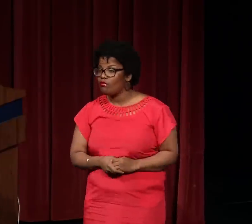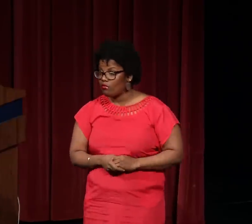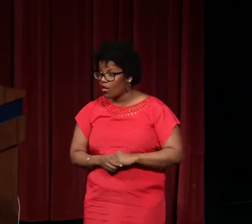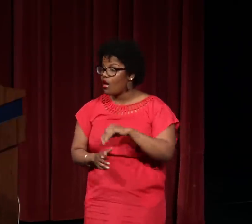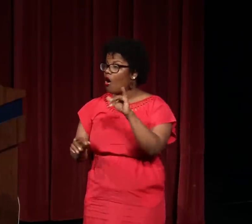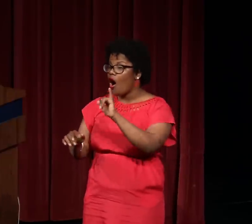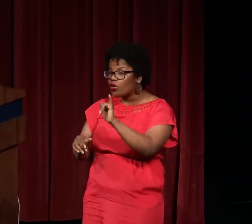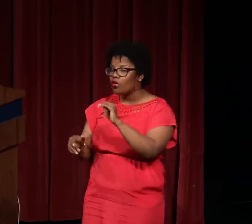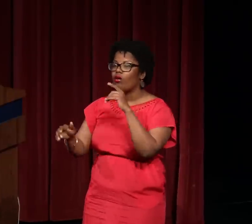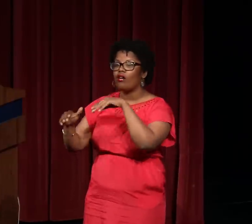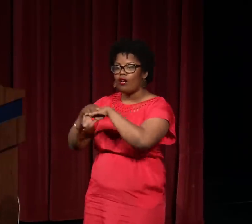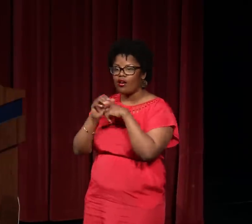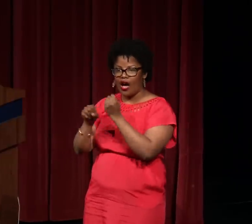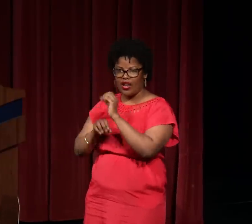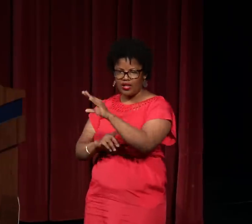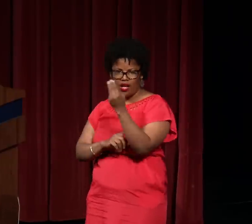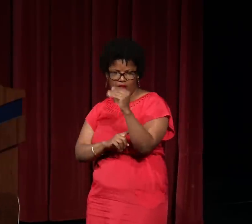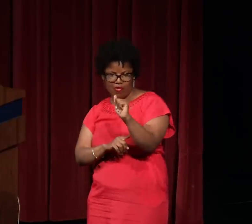which is now the ASL Deaf Studies department.